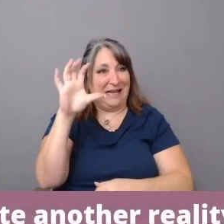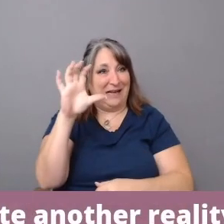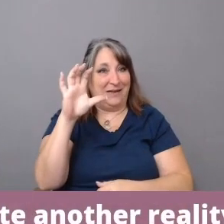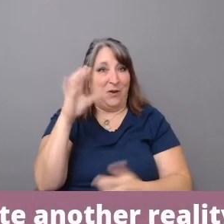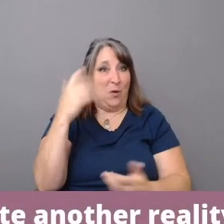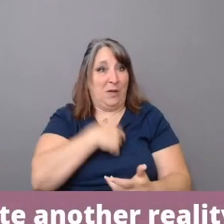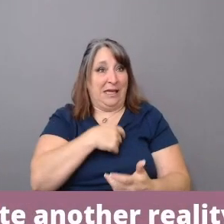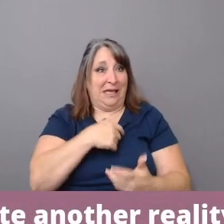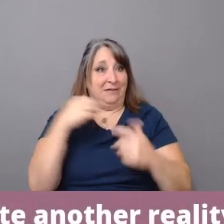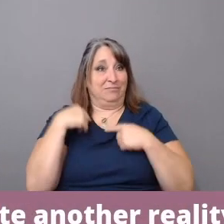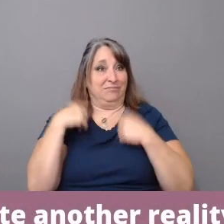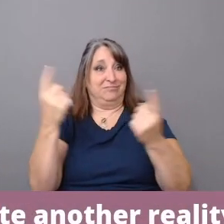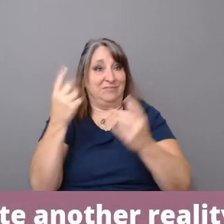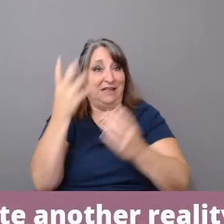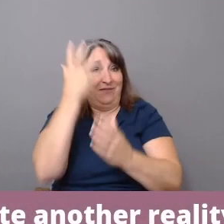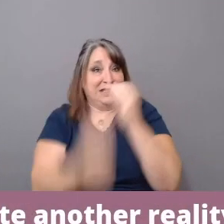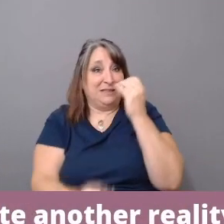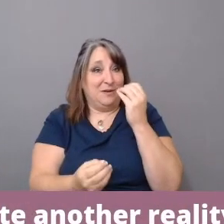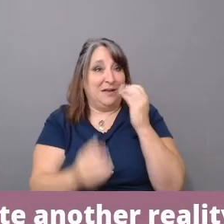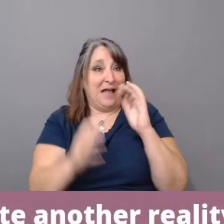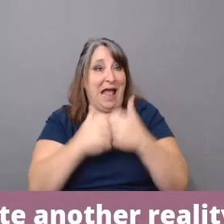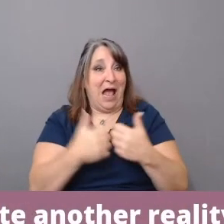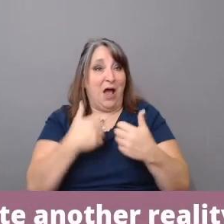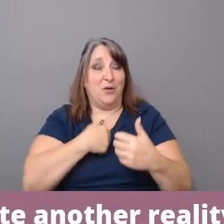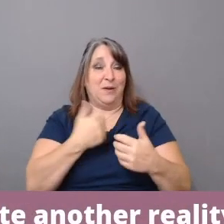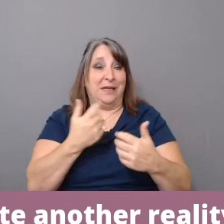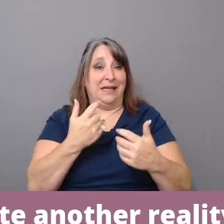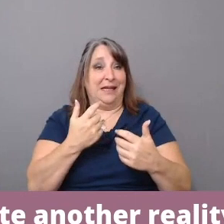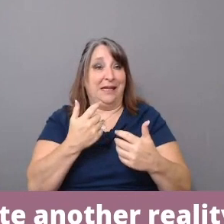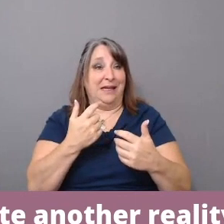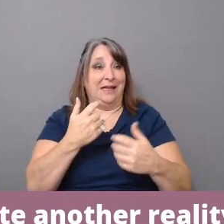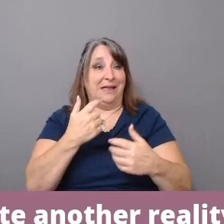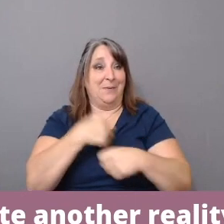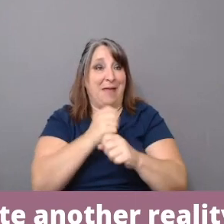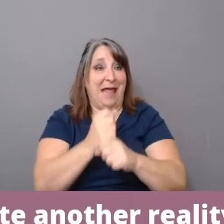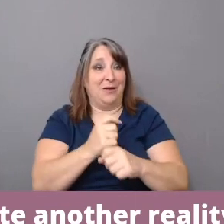seen without portraying ourselves in relationship to our oppressors?